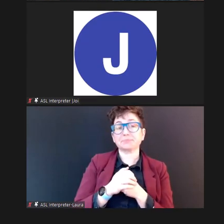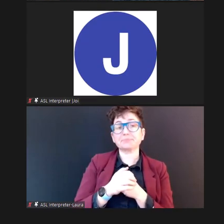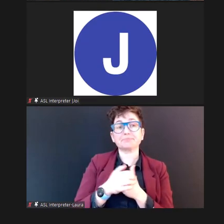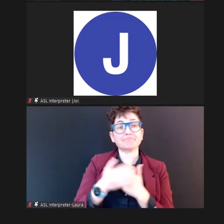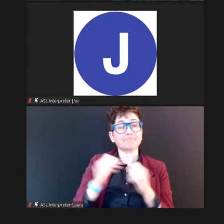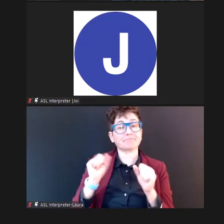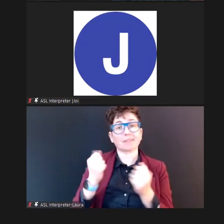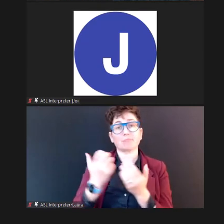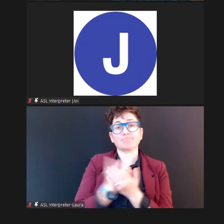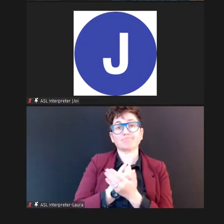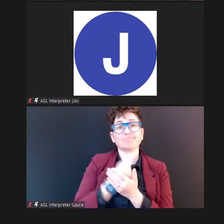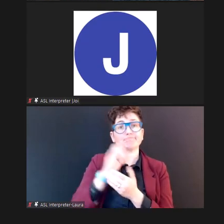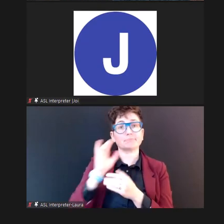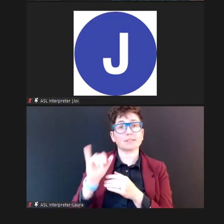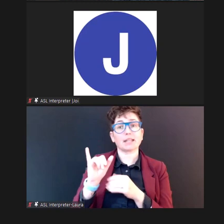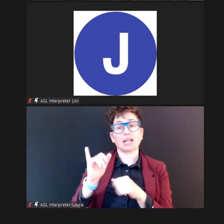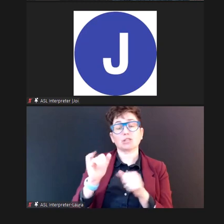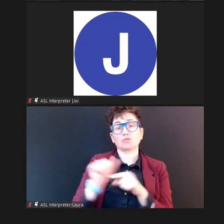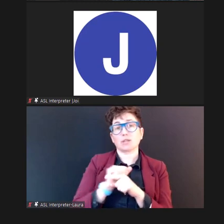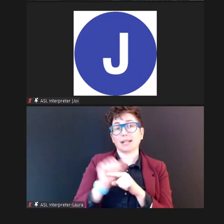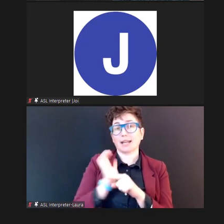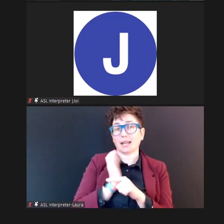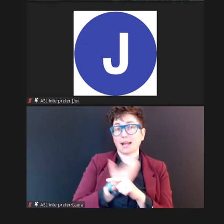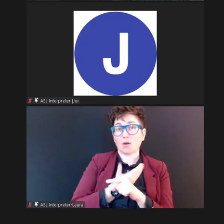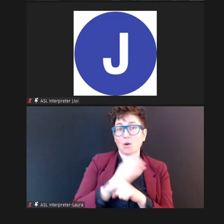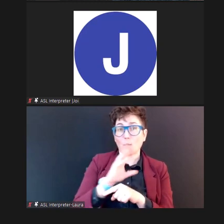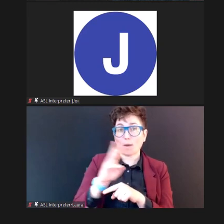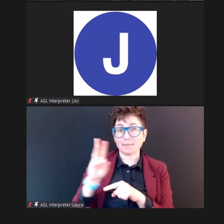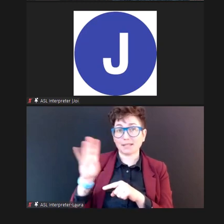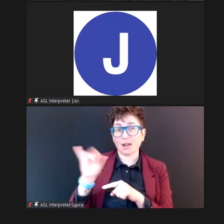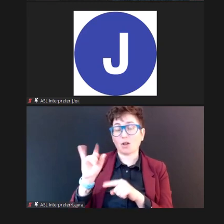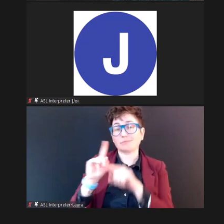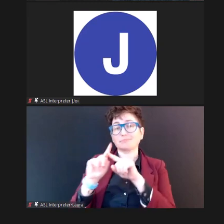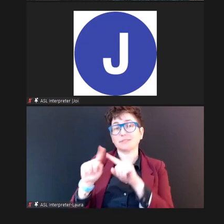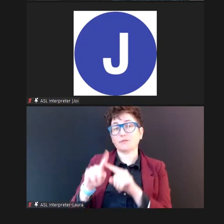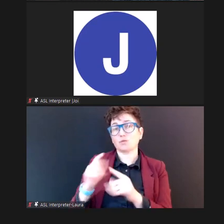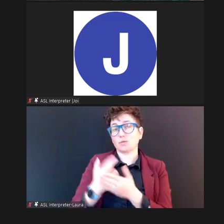Web site, as well as the resources in the state. So, but you don't have to be licensed to purchase --